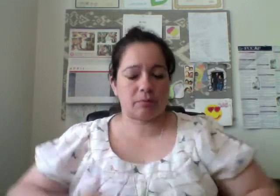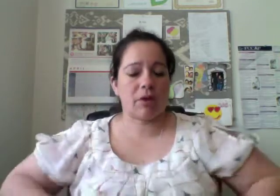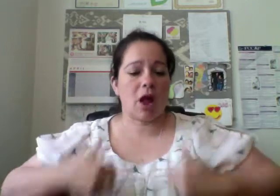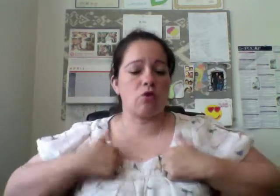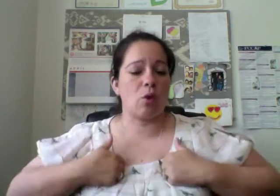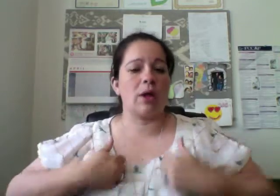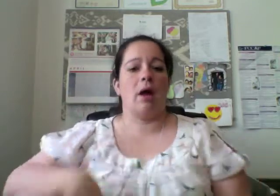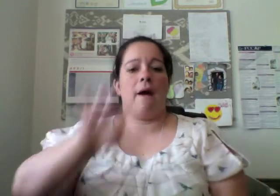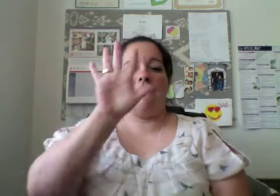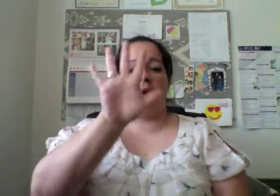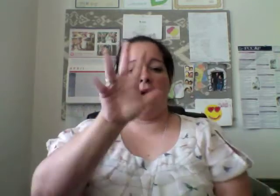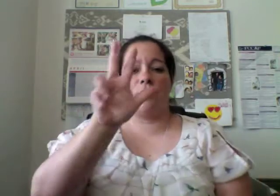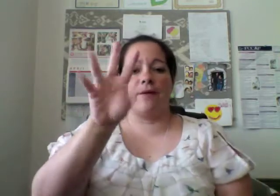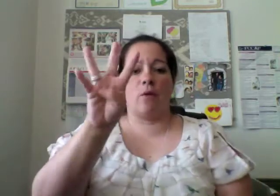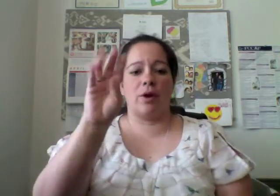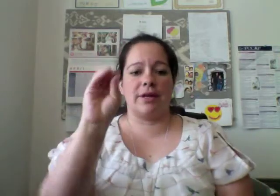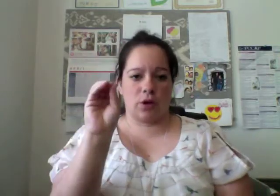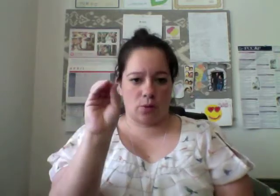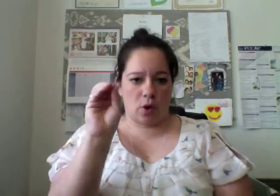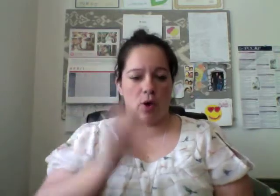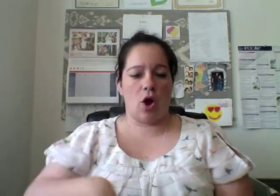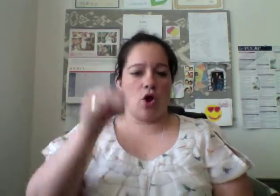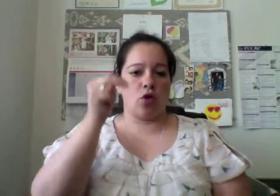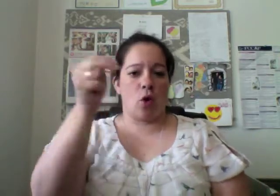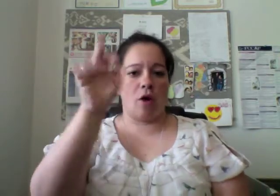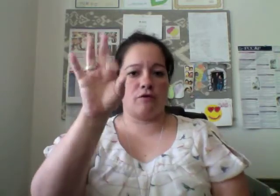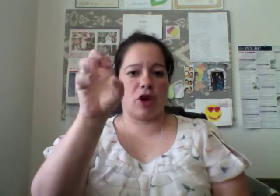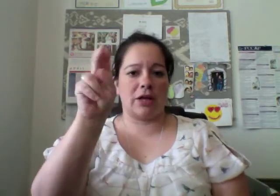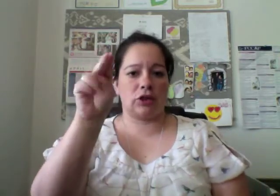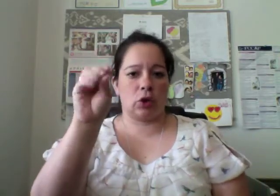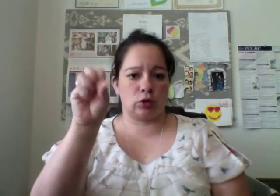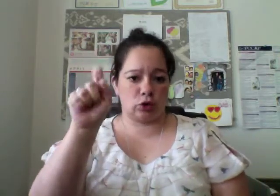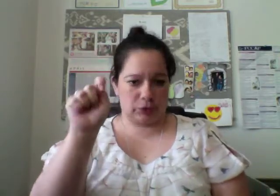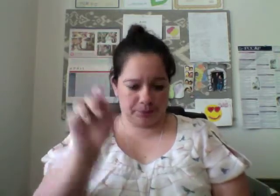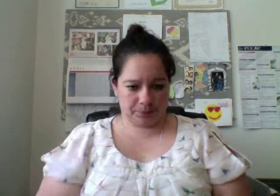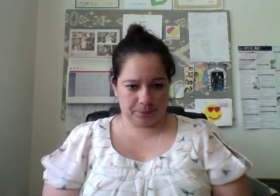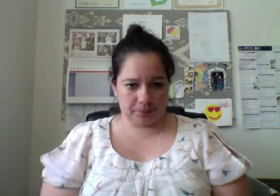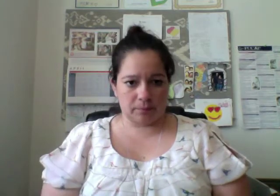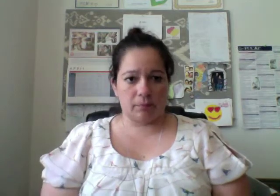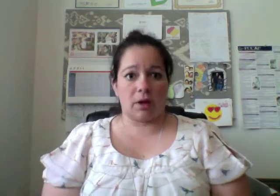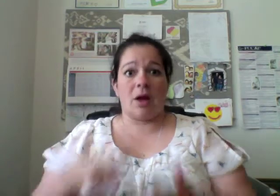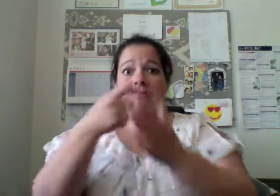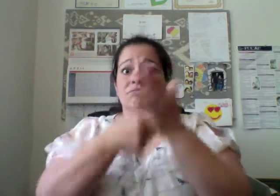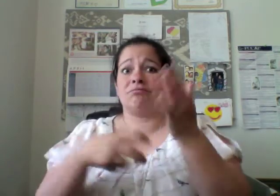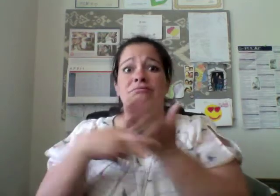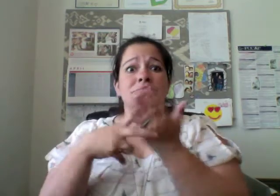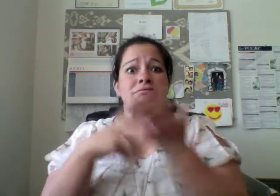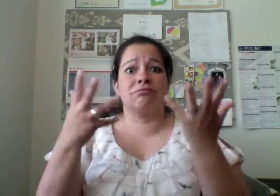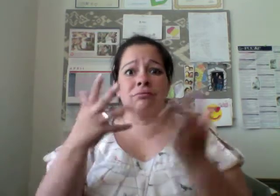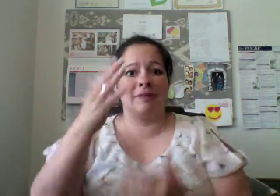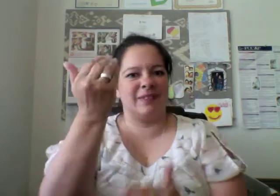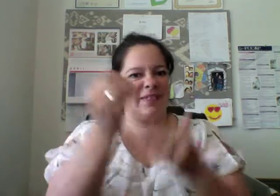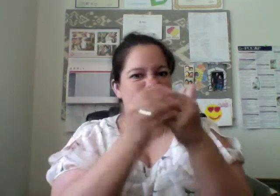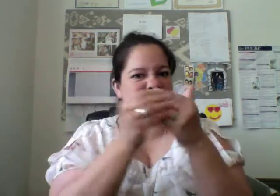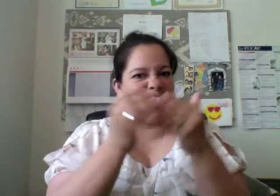Address: 5340 N Fresno St. Cost of ticket: Only $15!